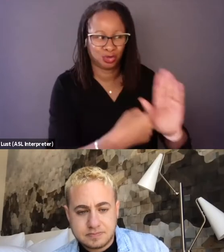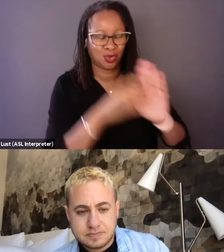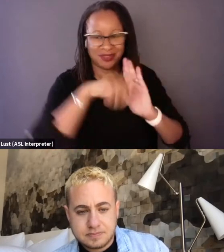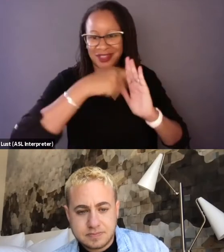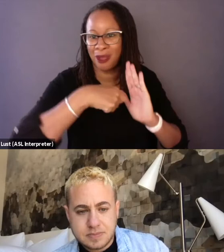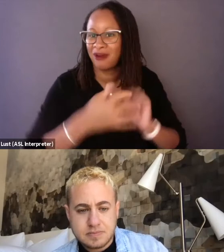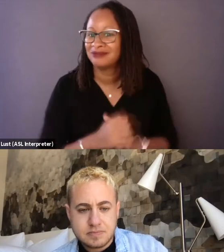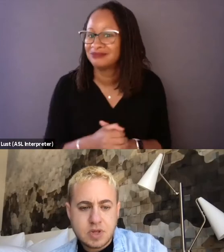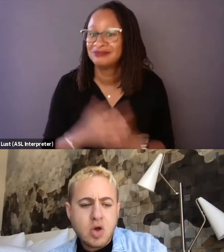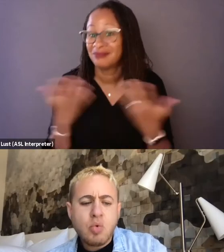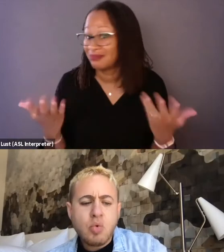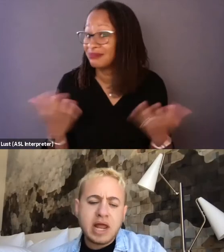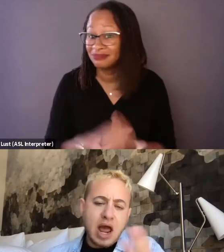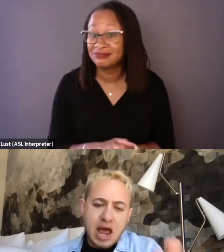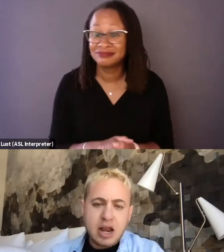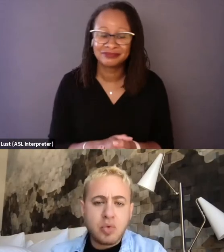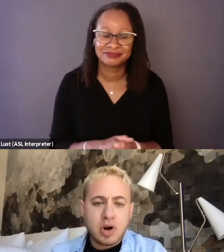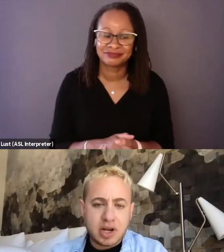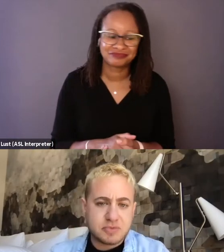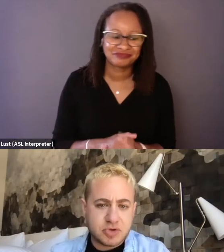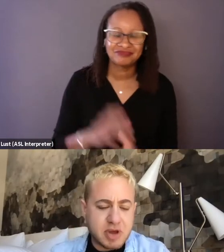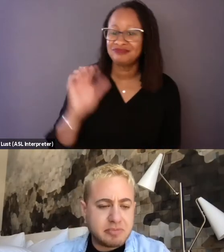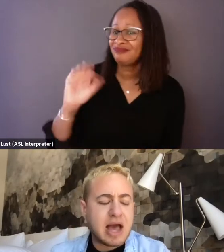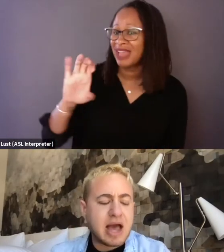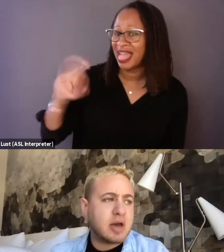So, yeah, it's a... Well, and I wanna give some respect back.